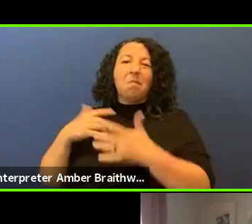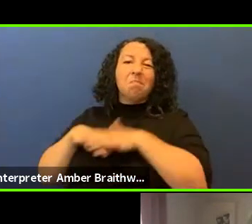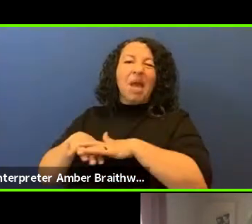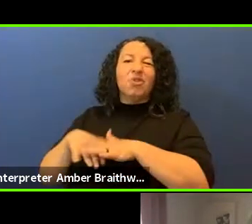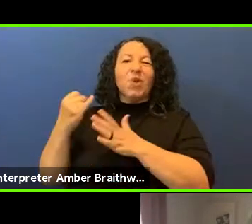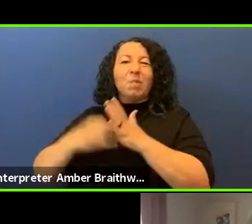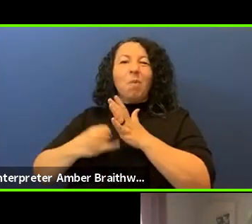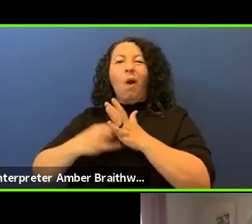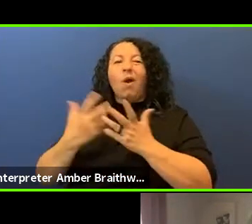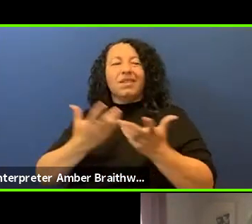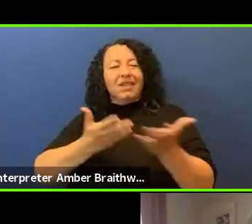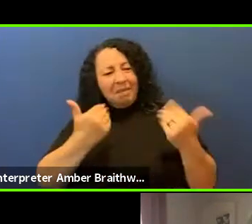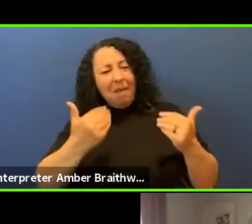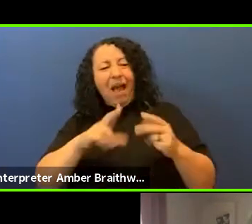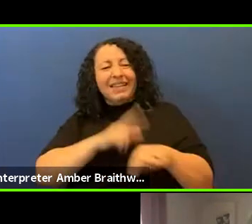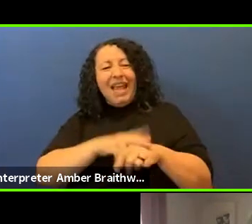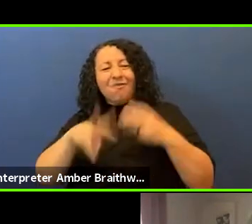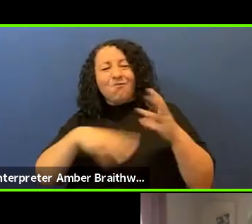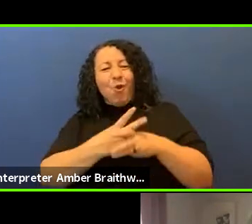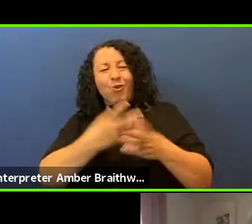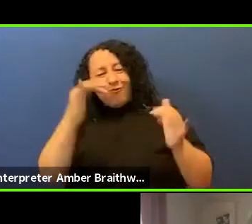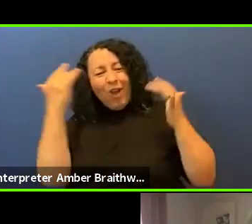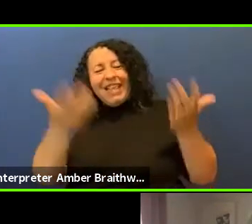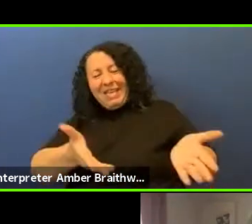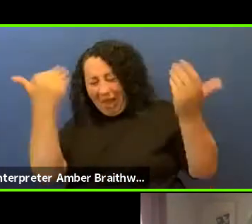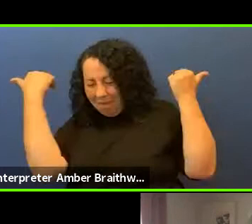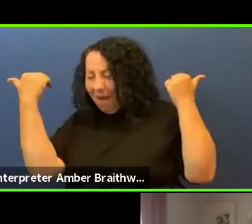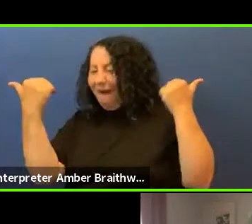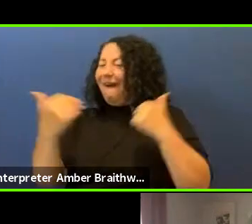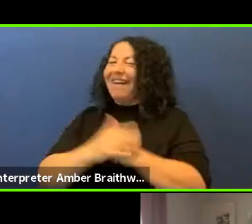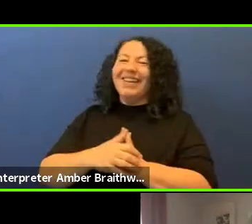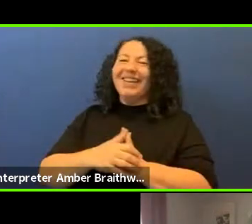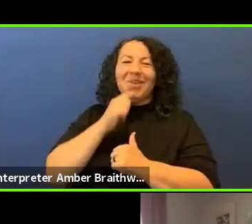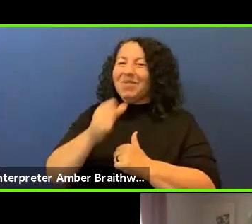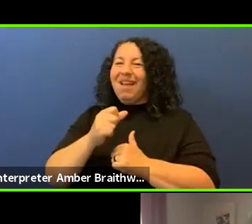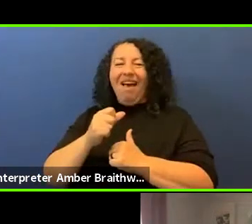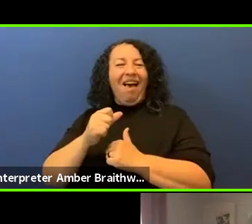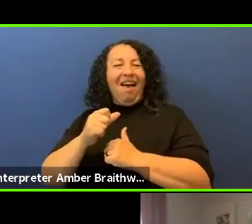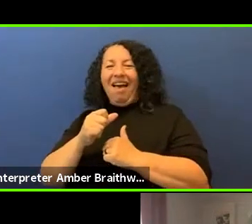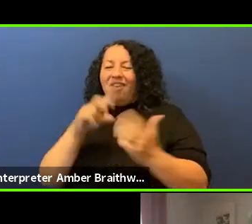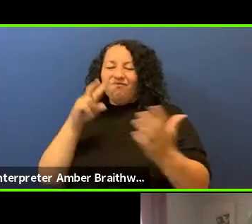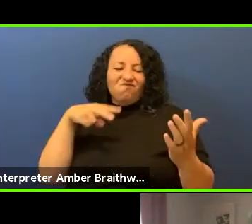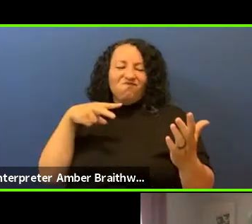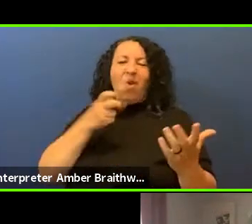And we won't speak down to you. I taught Native art history at the